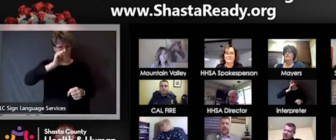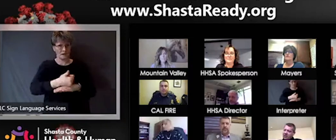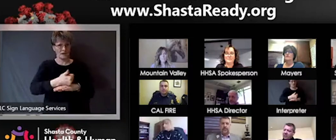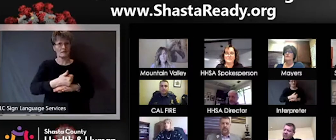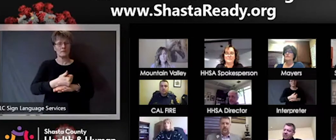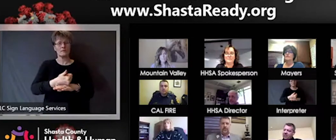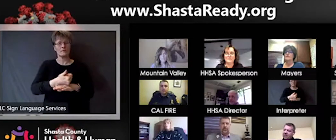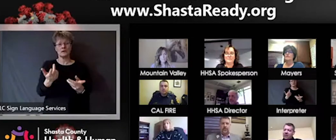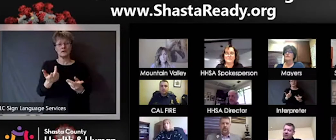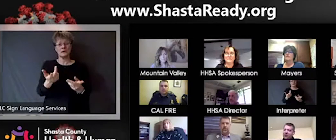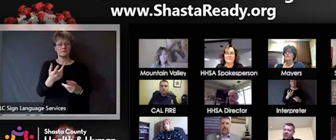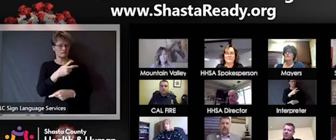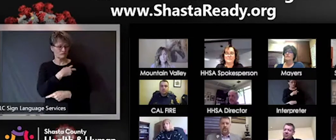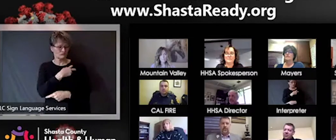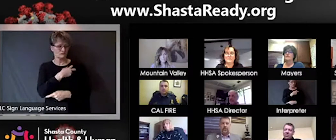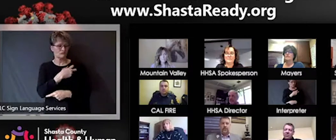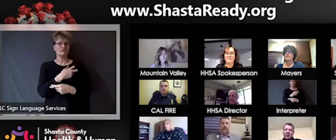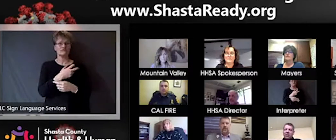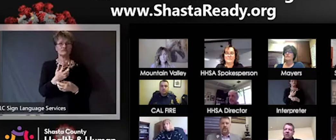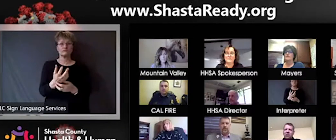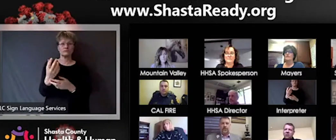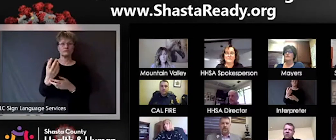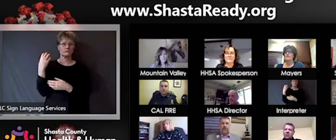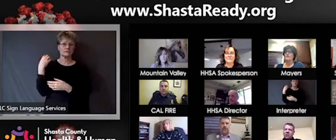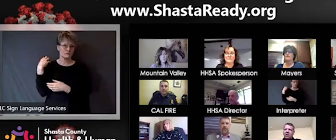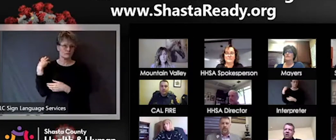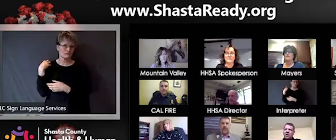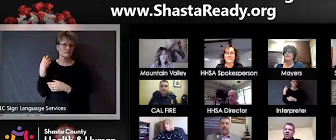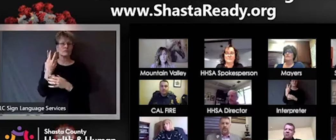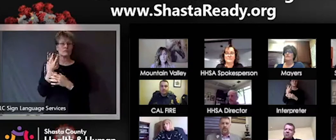Sheriff indicated, we had some good communication good interaction